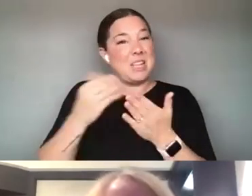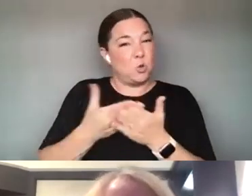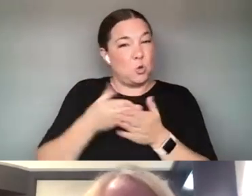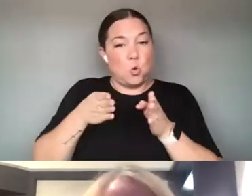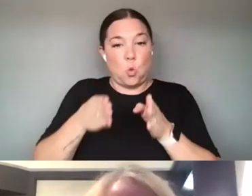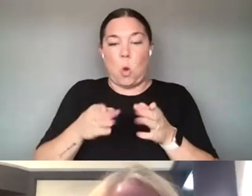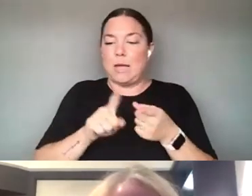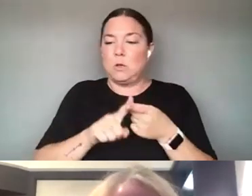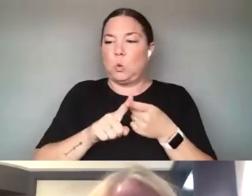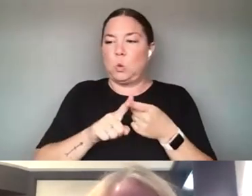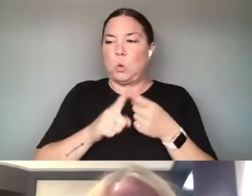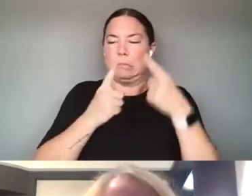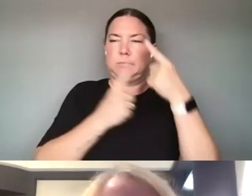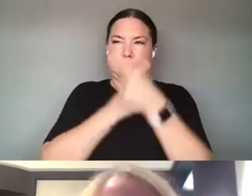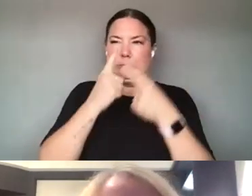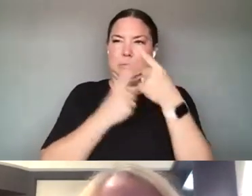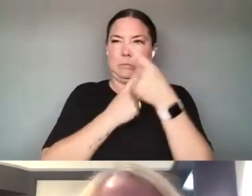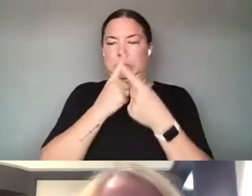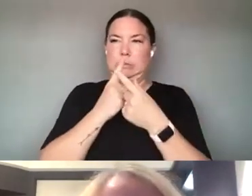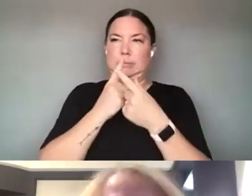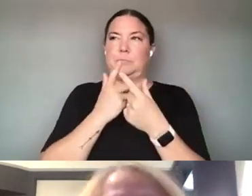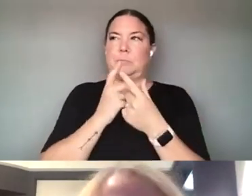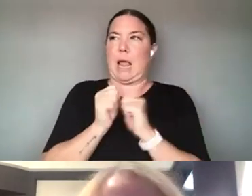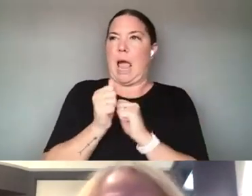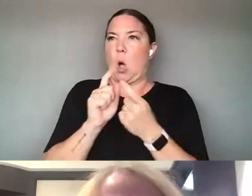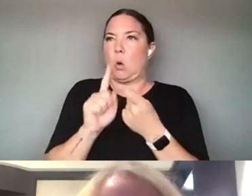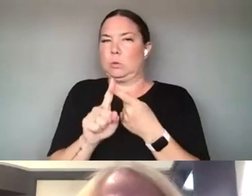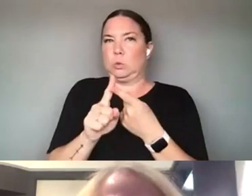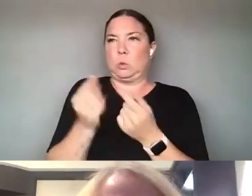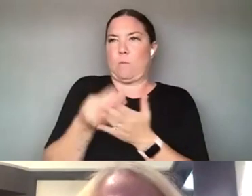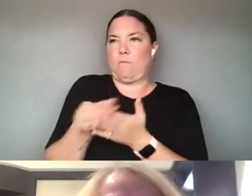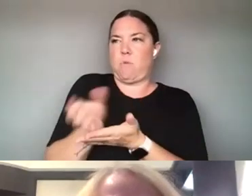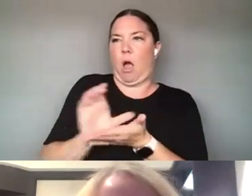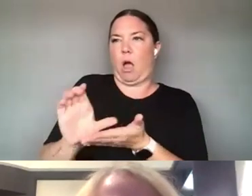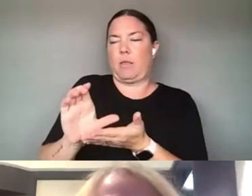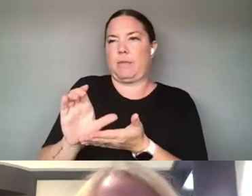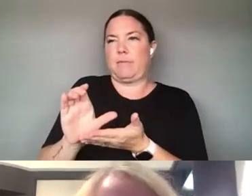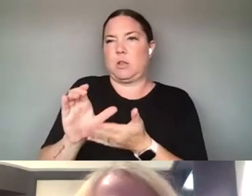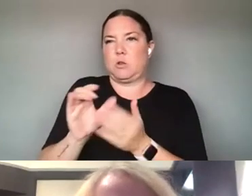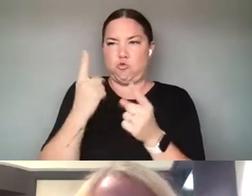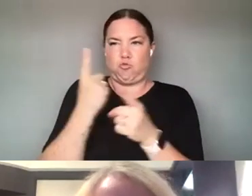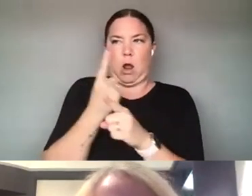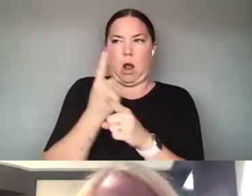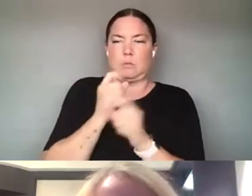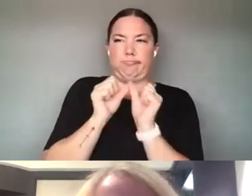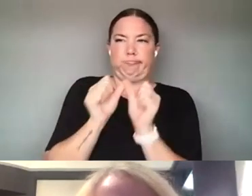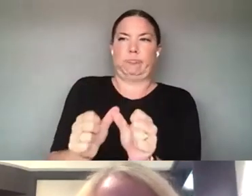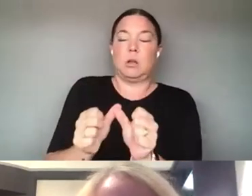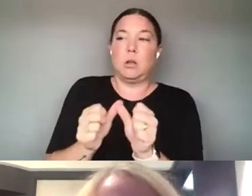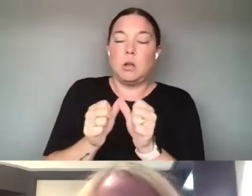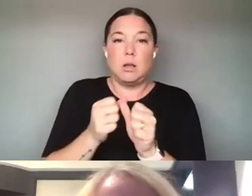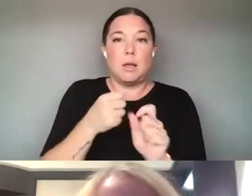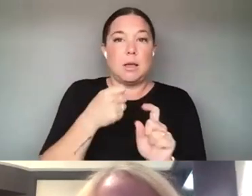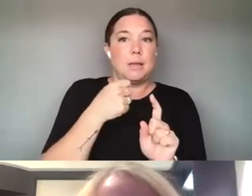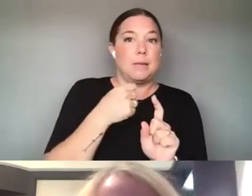LOTS OF DIFFERENT KINDS OF PEOPLE TO STEP UP IN DIFFERENT WAYS IN ORDER TO REALLY SEE BOTH POSITIVE DEVELOPMENTS AND EXCITING DEVELOPMENTS IN THE WORK.